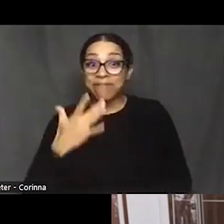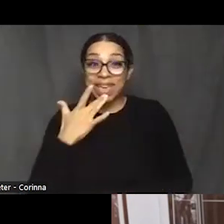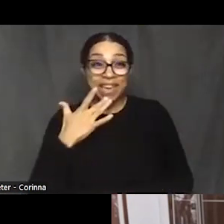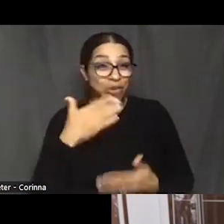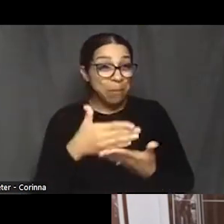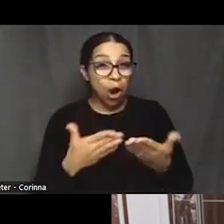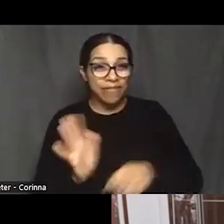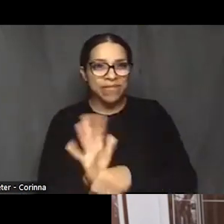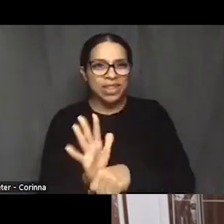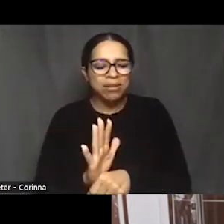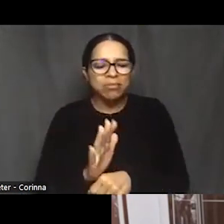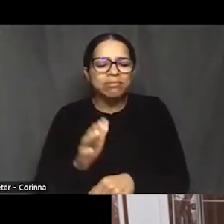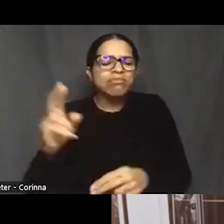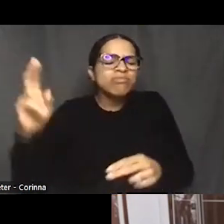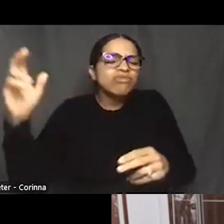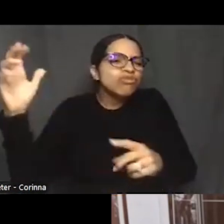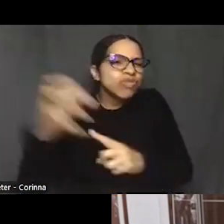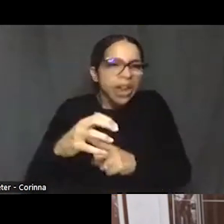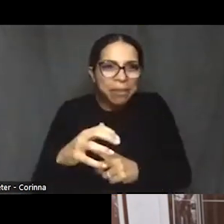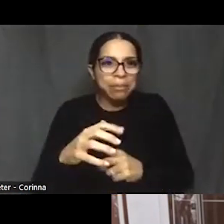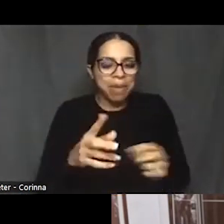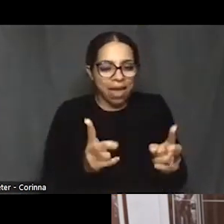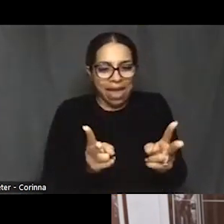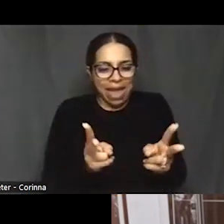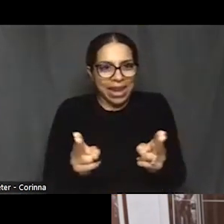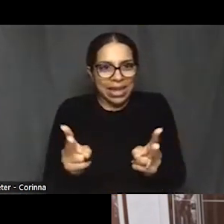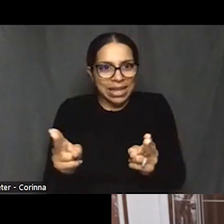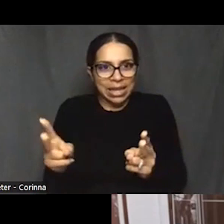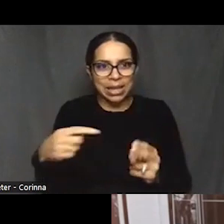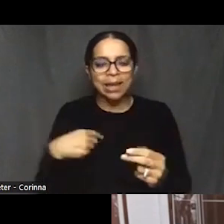editing, and I want you all to tell us whom we have to thank for that.